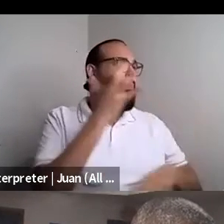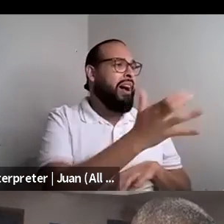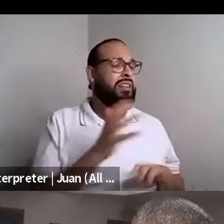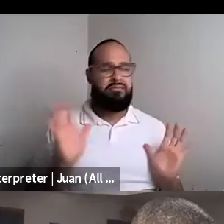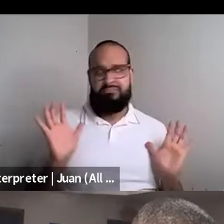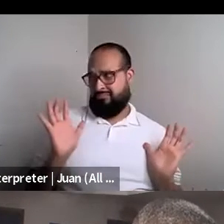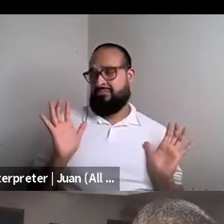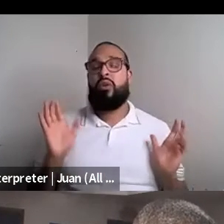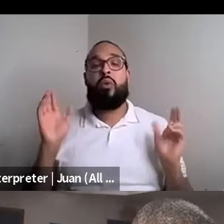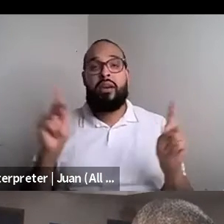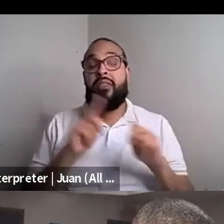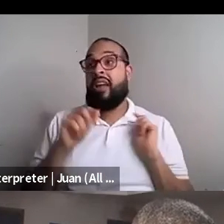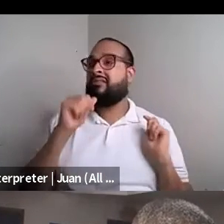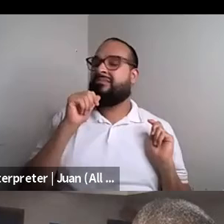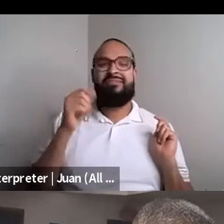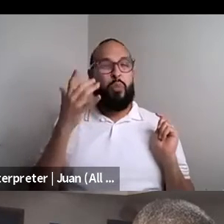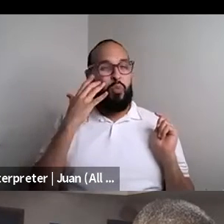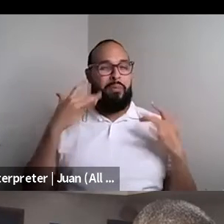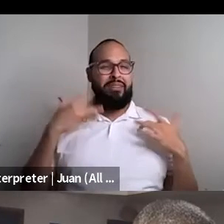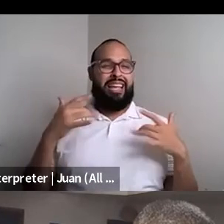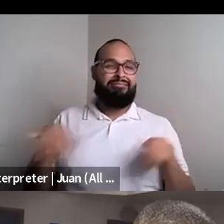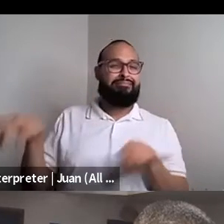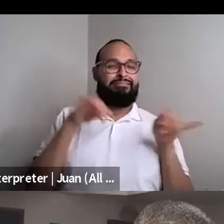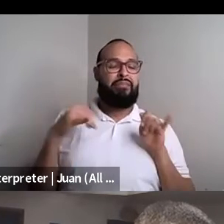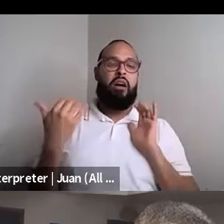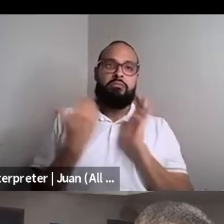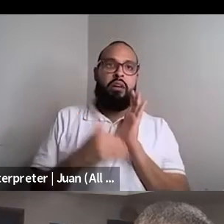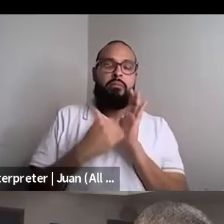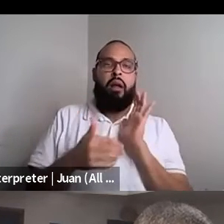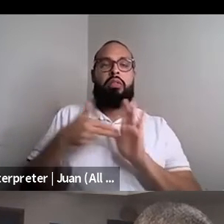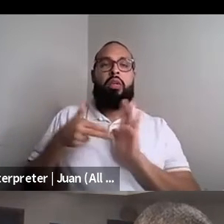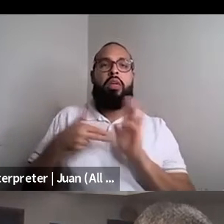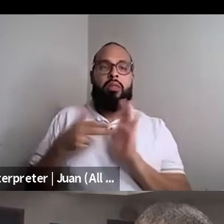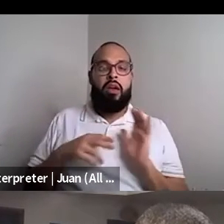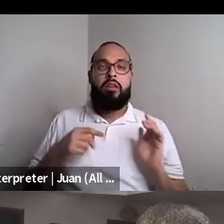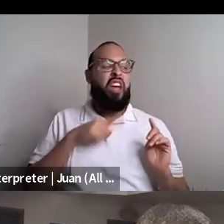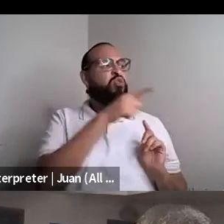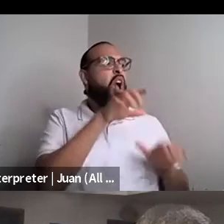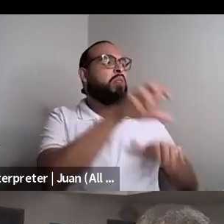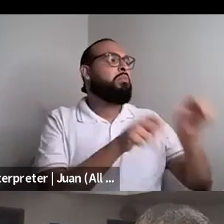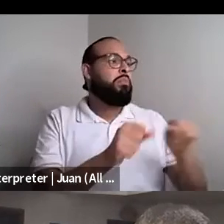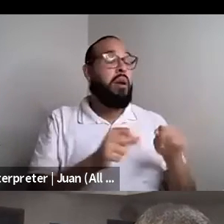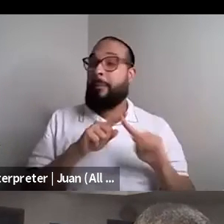Kokumo: That nonsense. Women are taking place as opposed to reclaim it right this problematic narrative that like